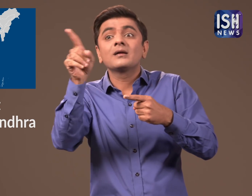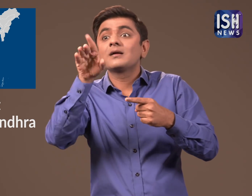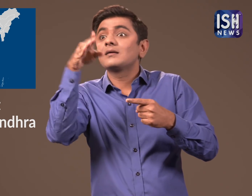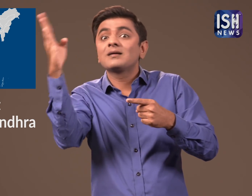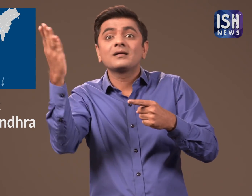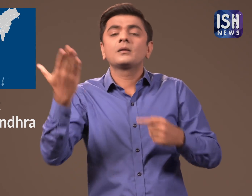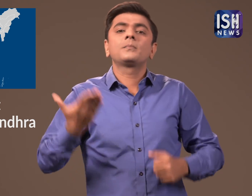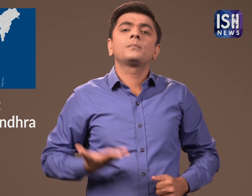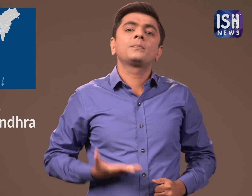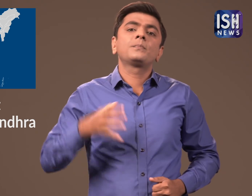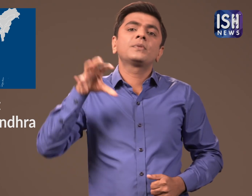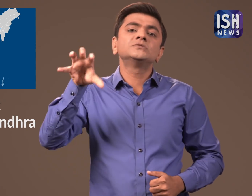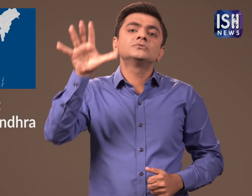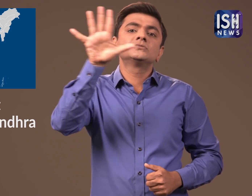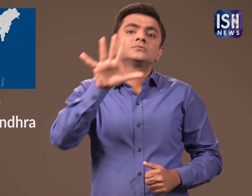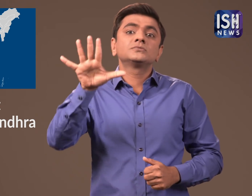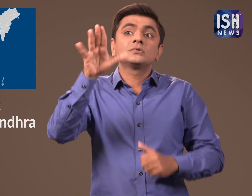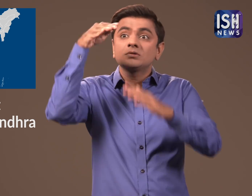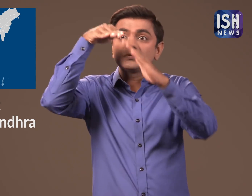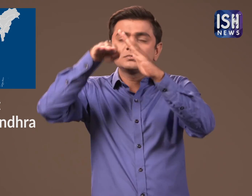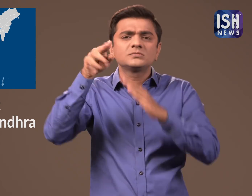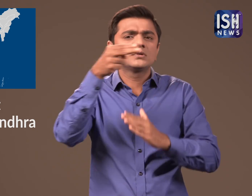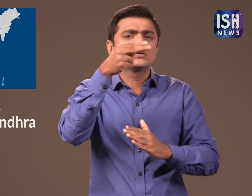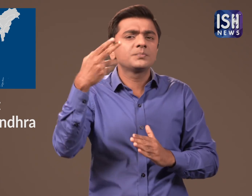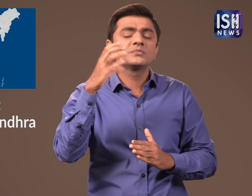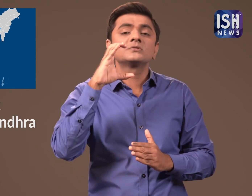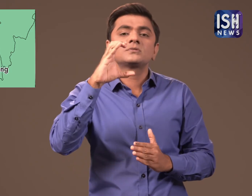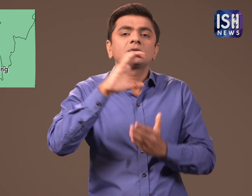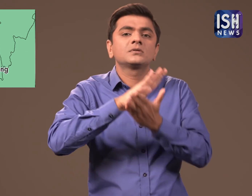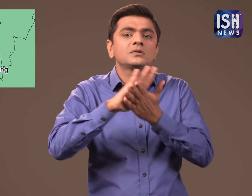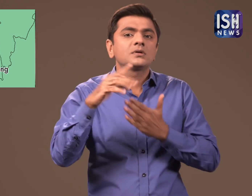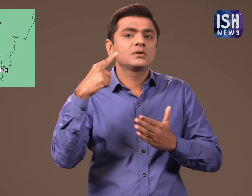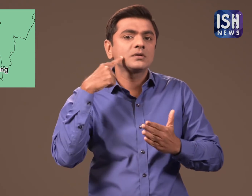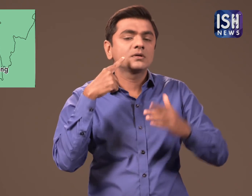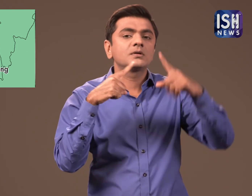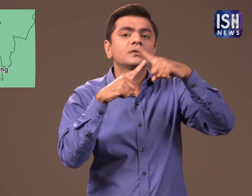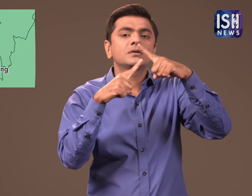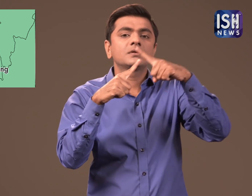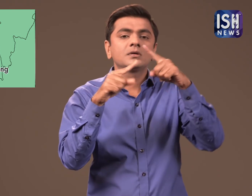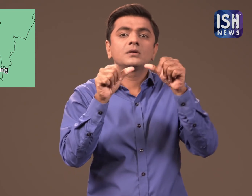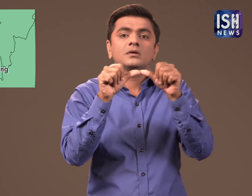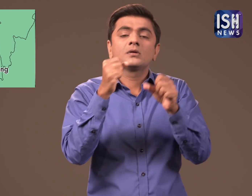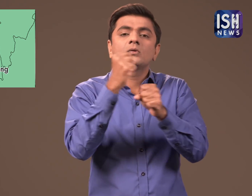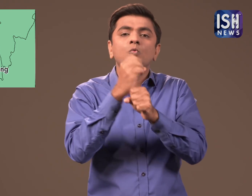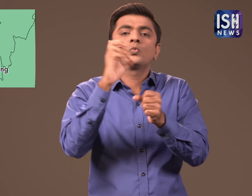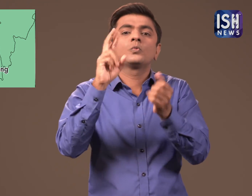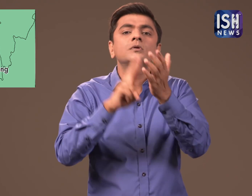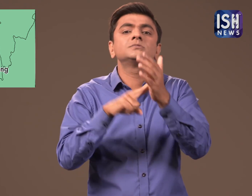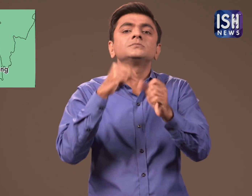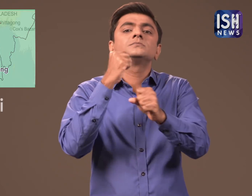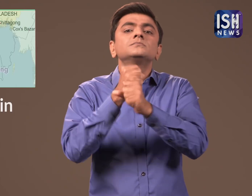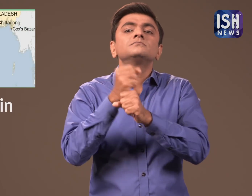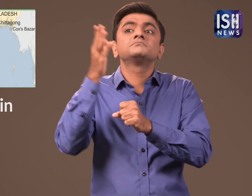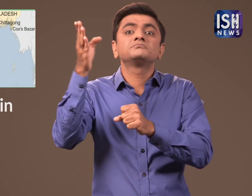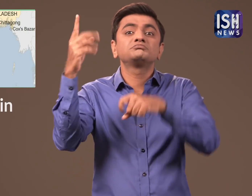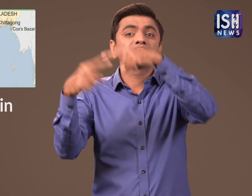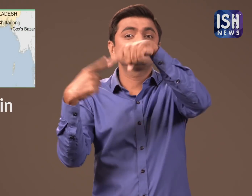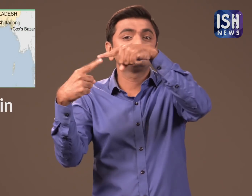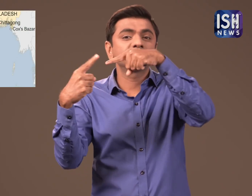it will move towards Chittagong in Bangladesh.